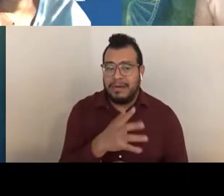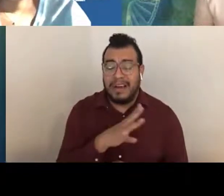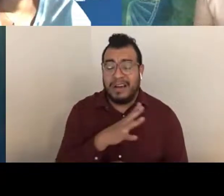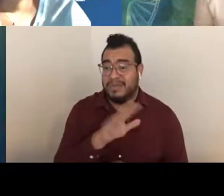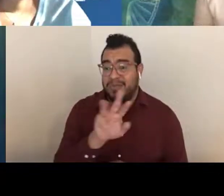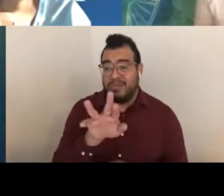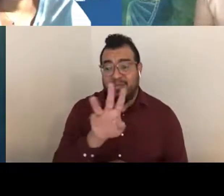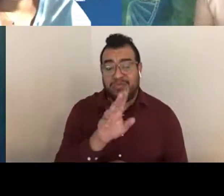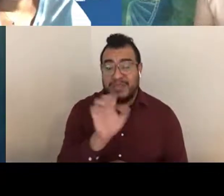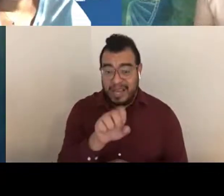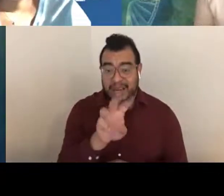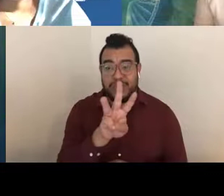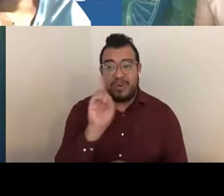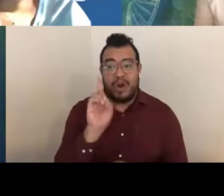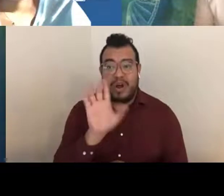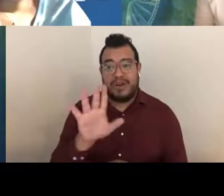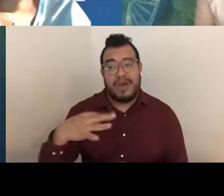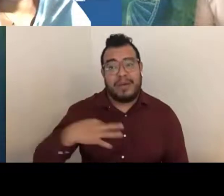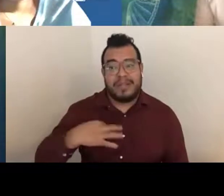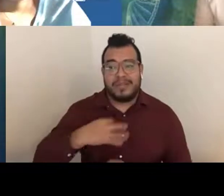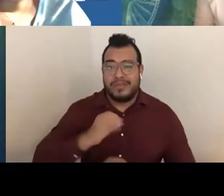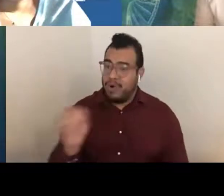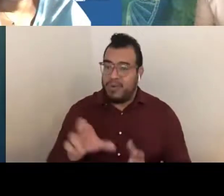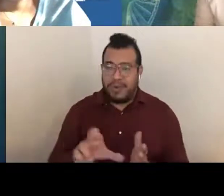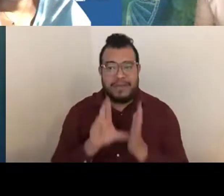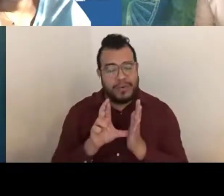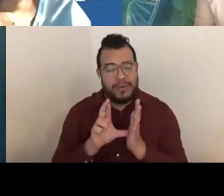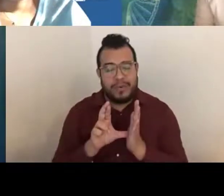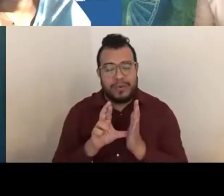So you always want to just check in on that prior to application.